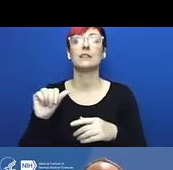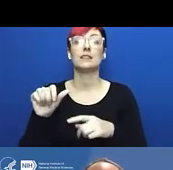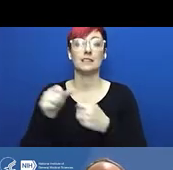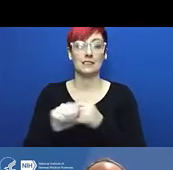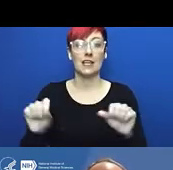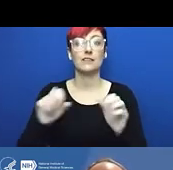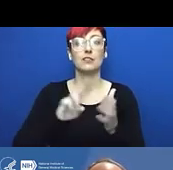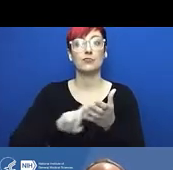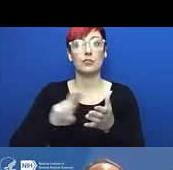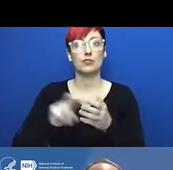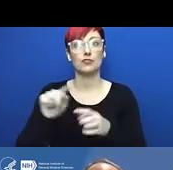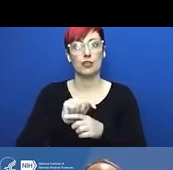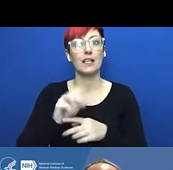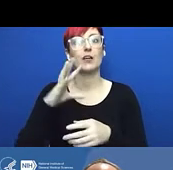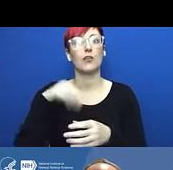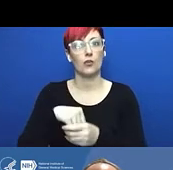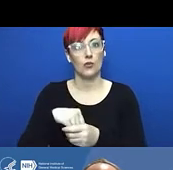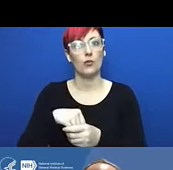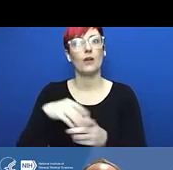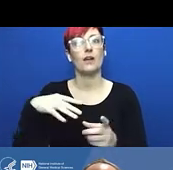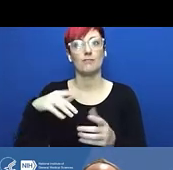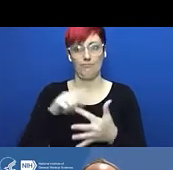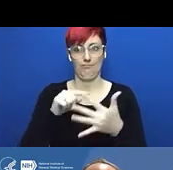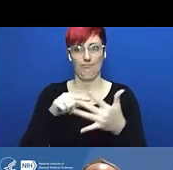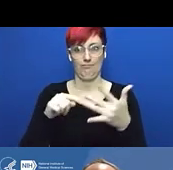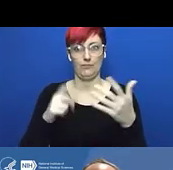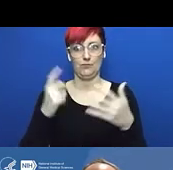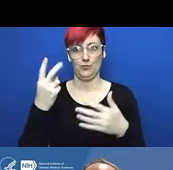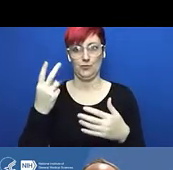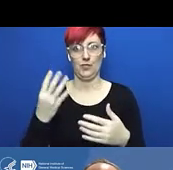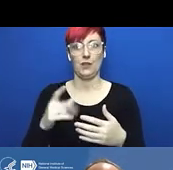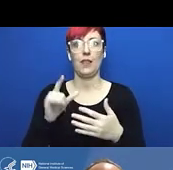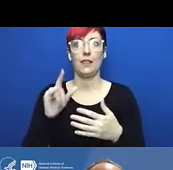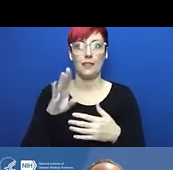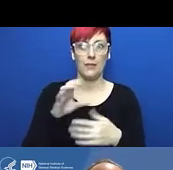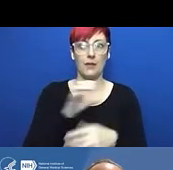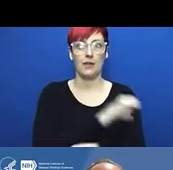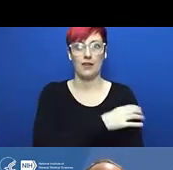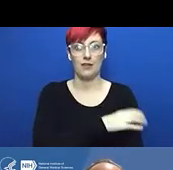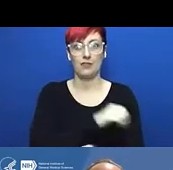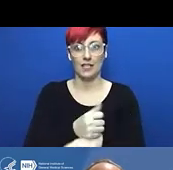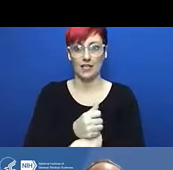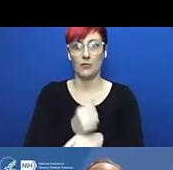to bring everything to a halt. And what it turned out appears to have happened